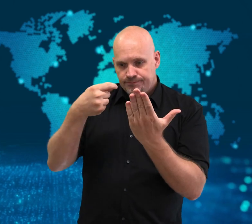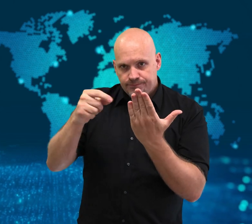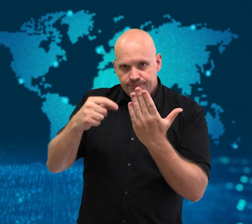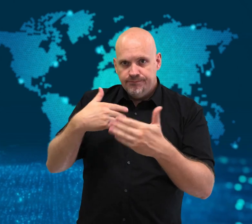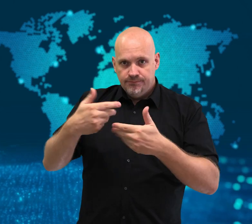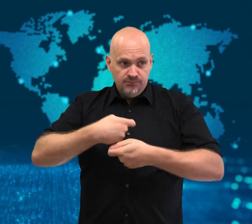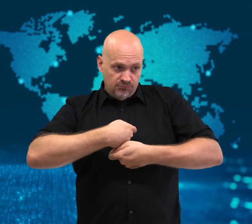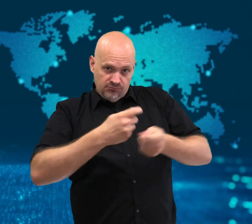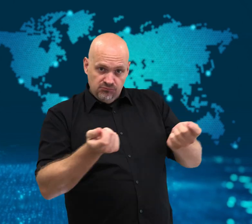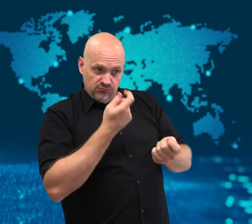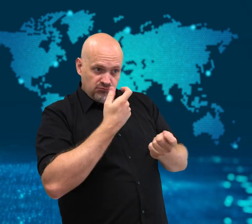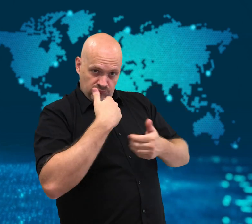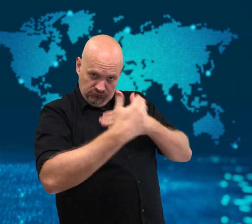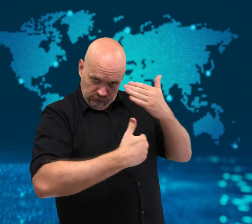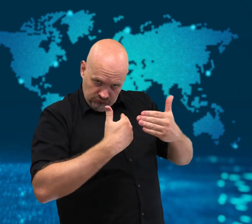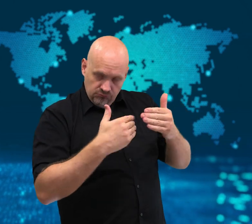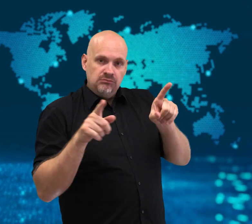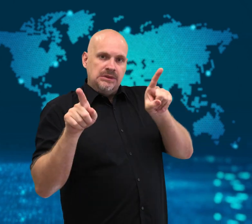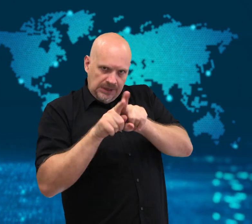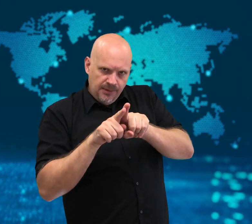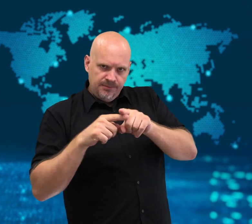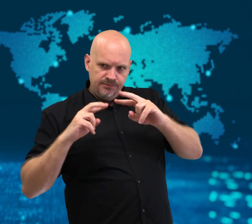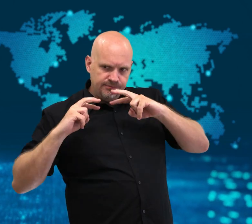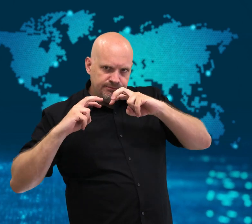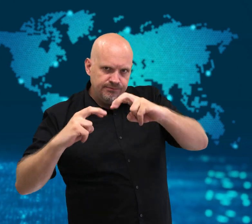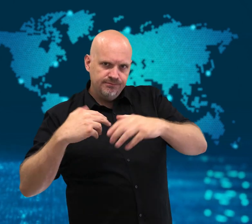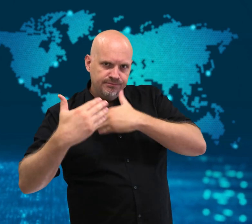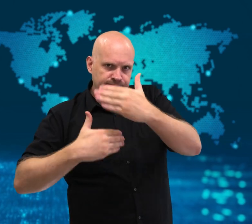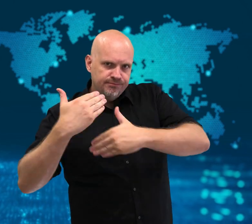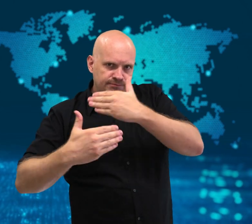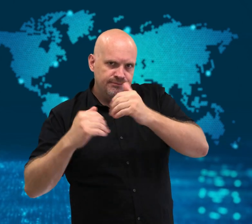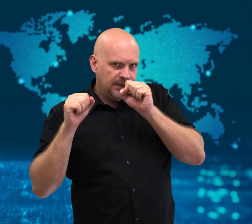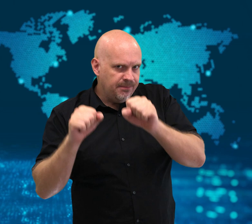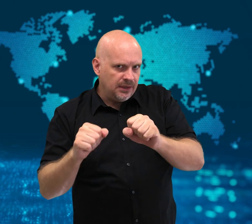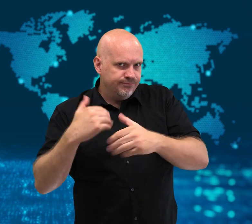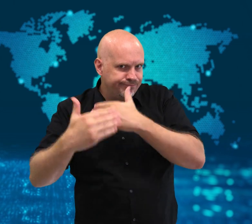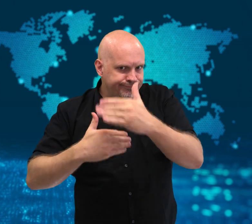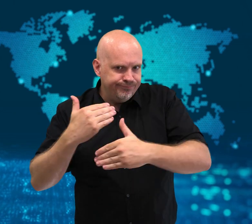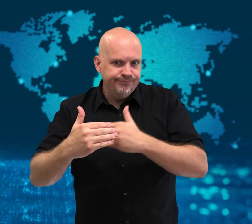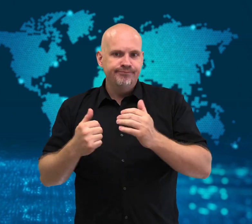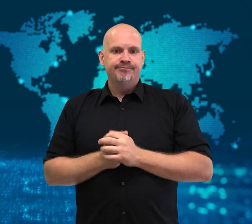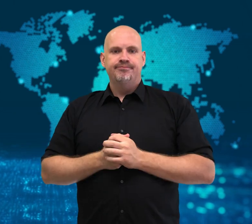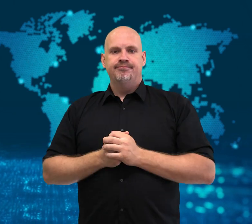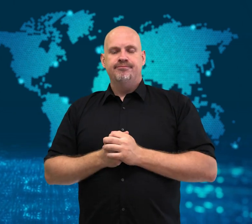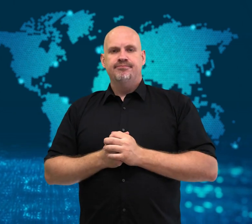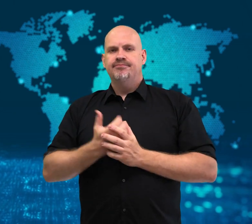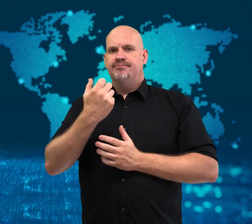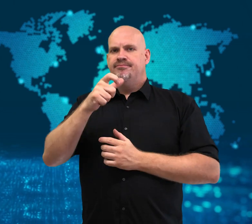that Biogen completes additional trials,